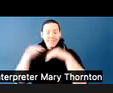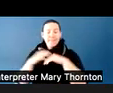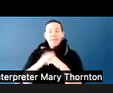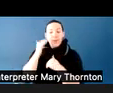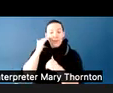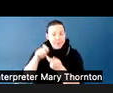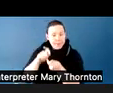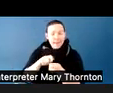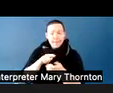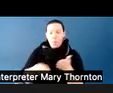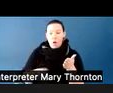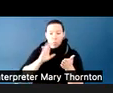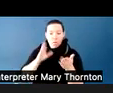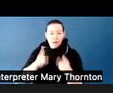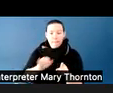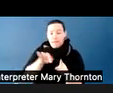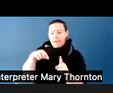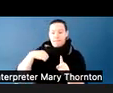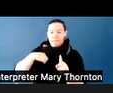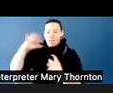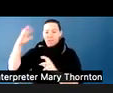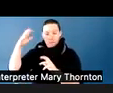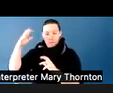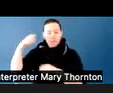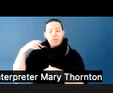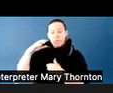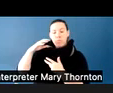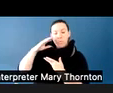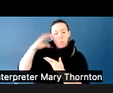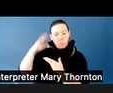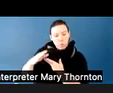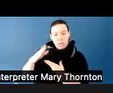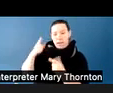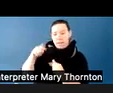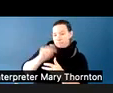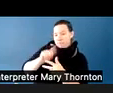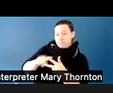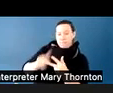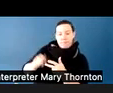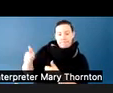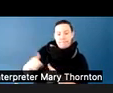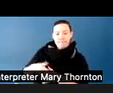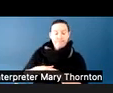in those moments of anticipated disruption. And then you also want to tell your students,